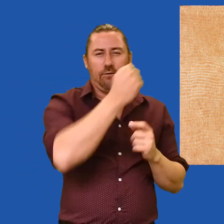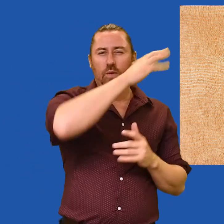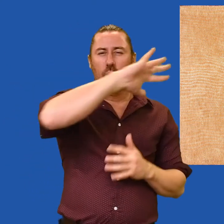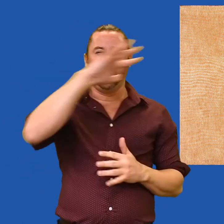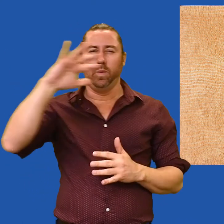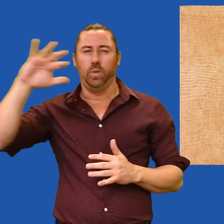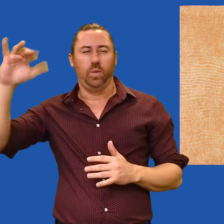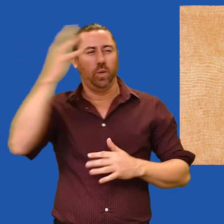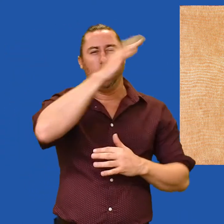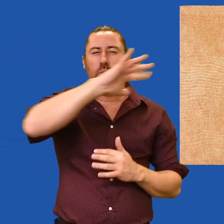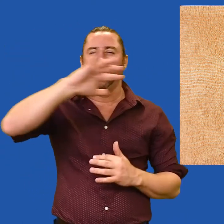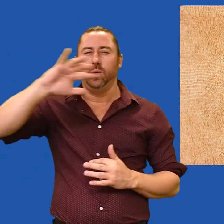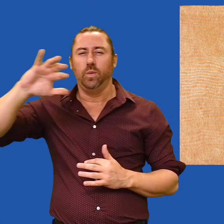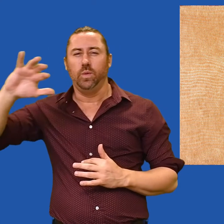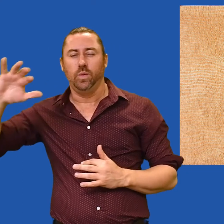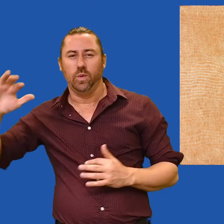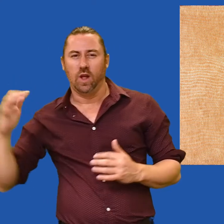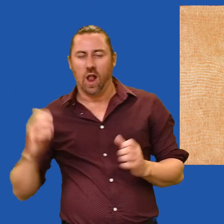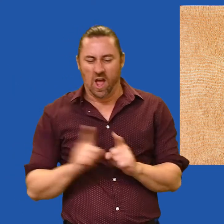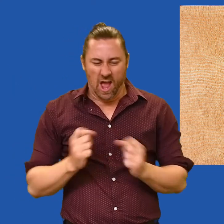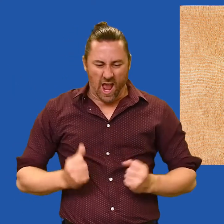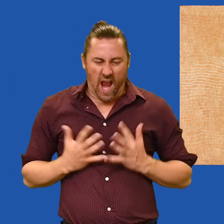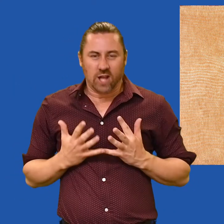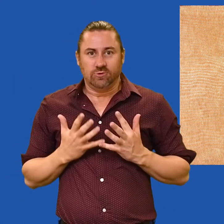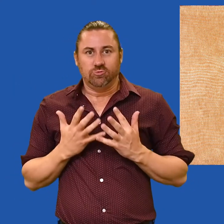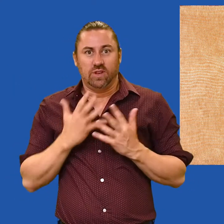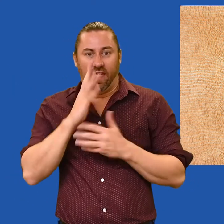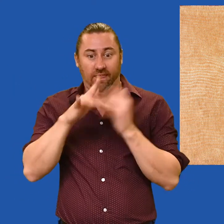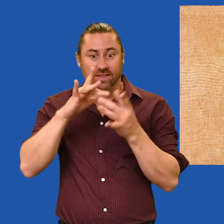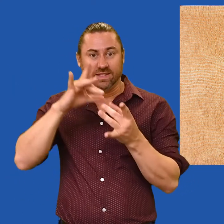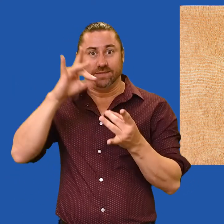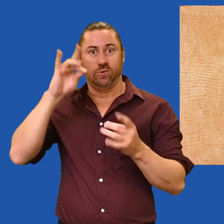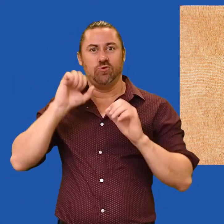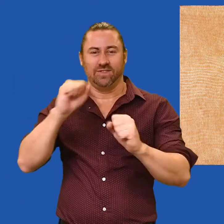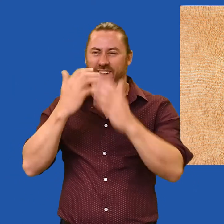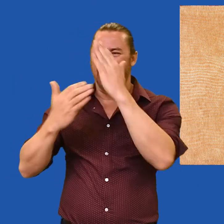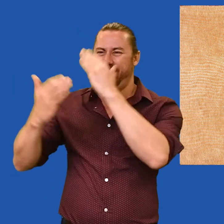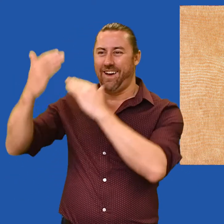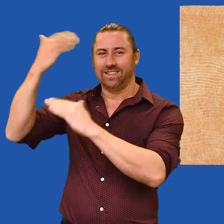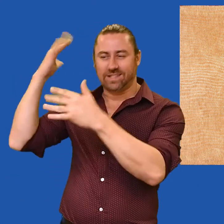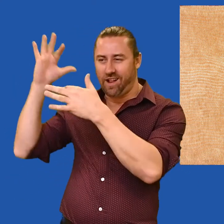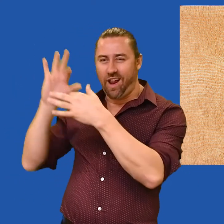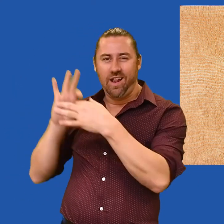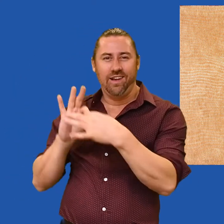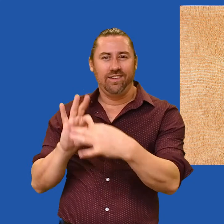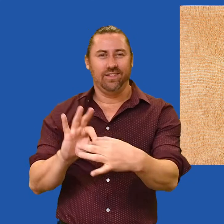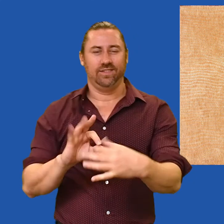shimmering repetitive lines that seem to activate the energy and spirit of Yukultji’s ancestors.